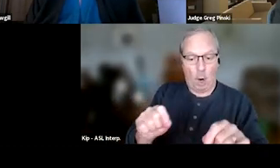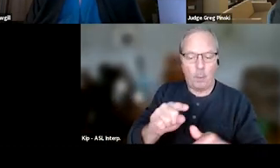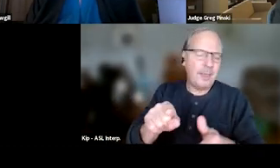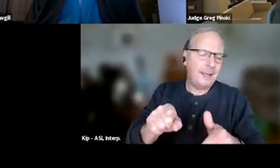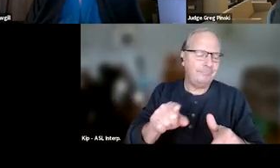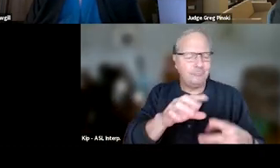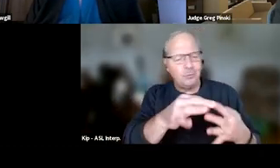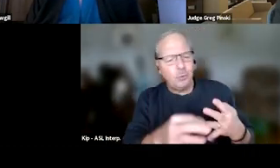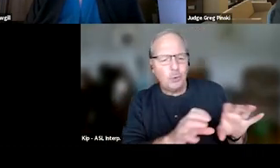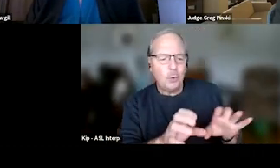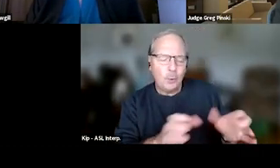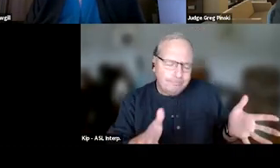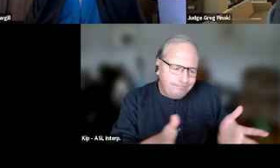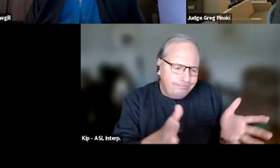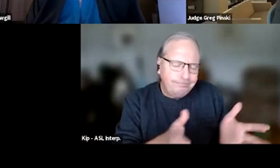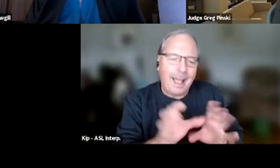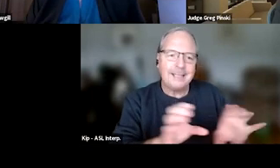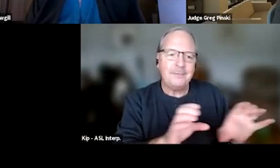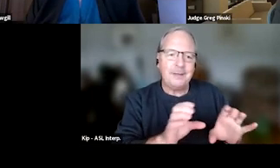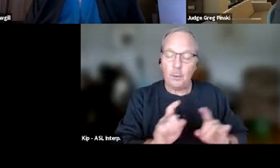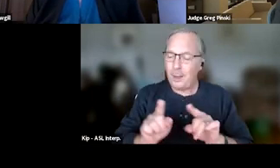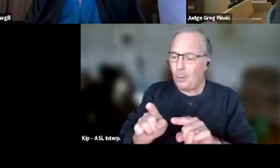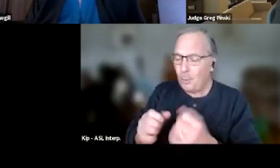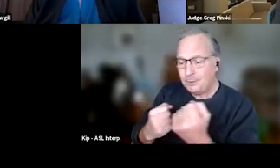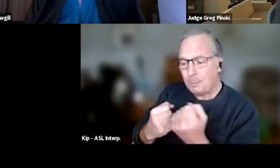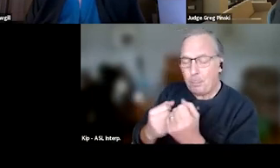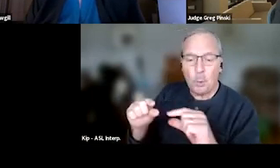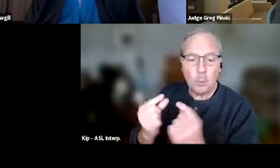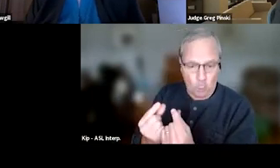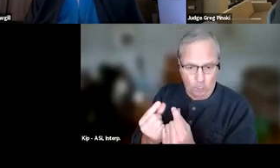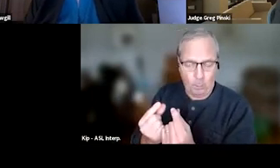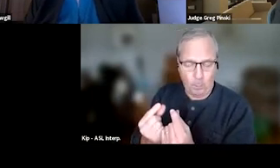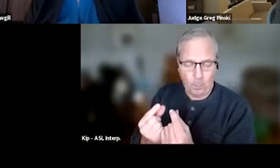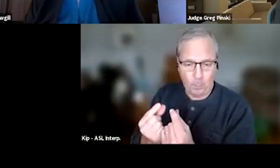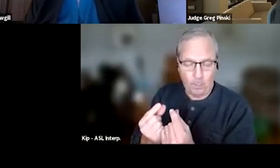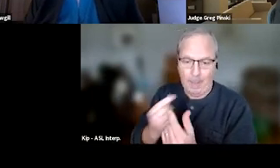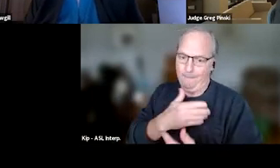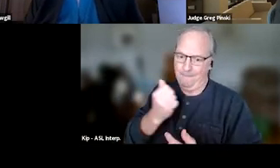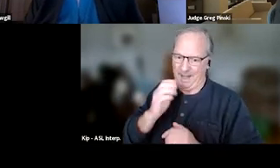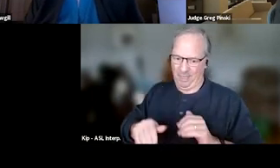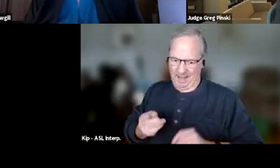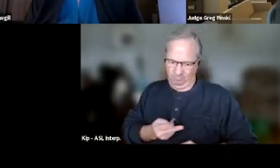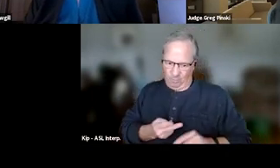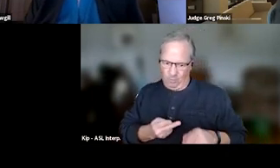or they chose to go to a support group. And then even better than when they came to court,